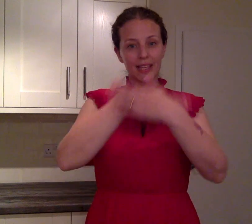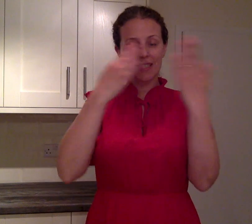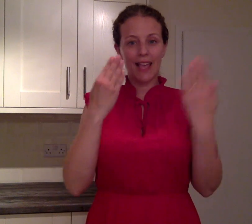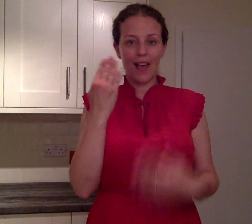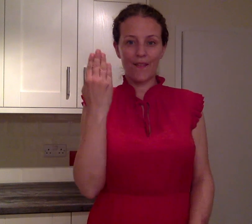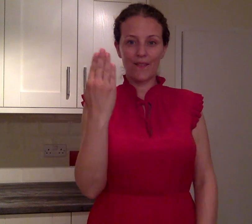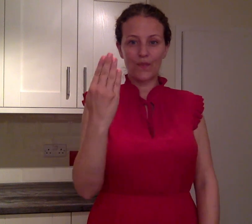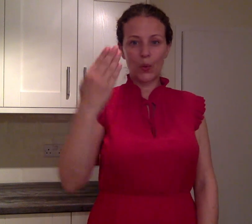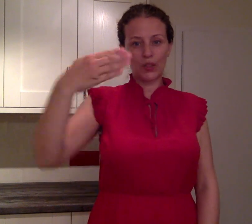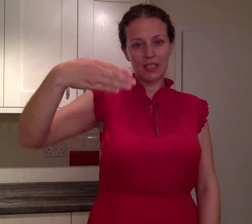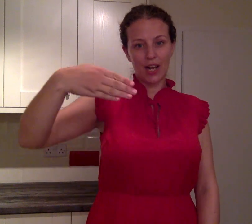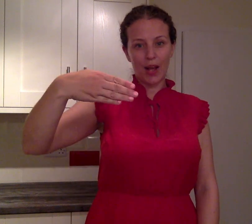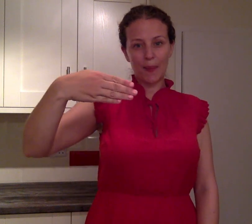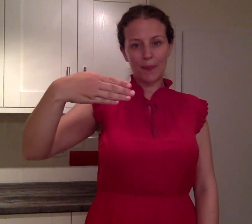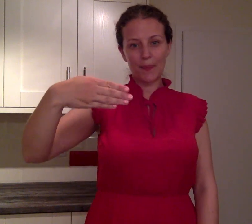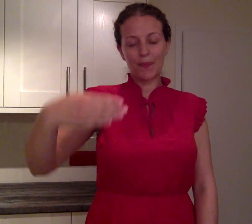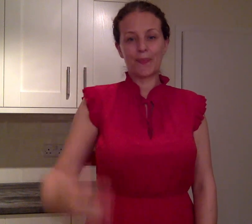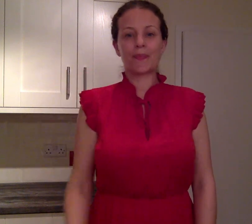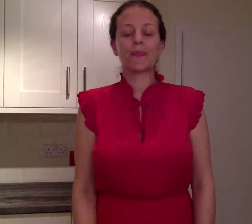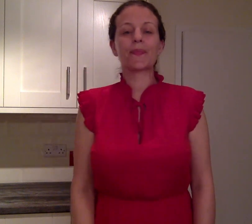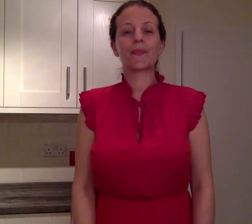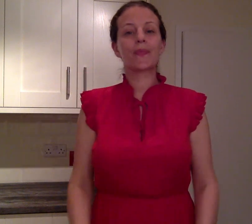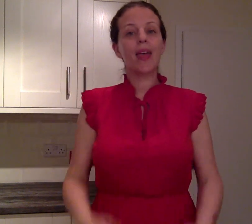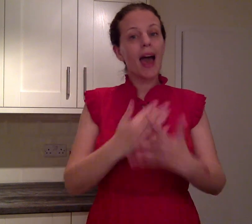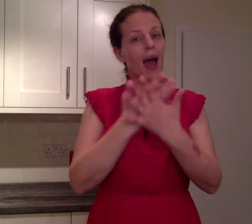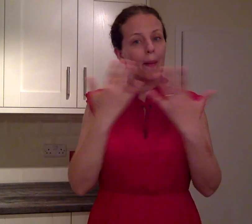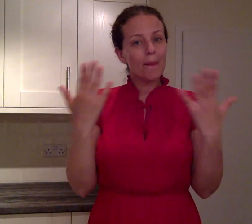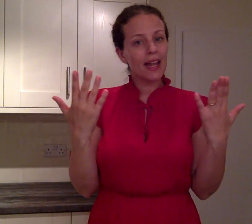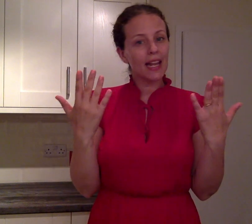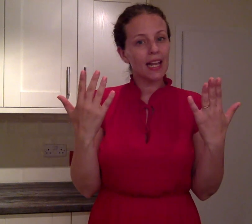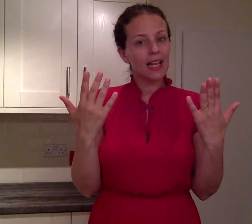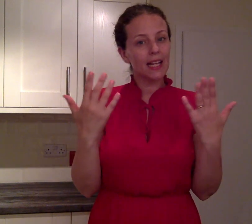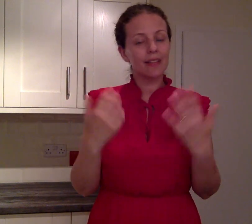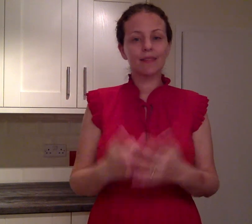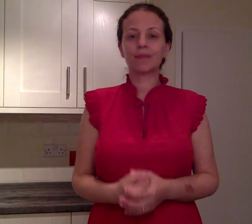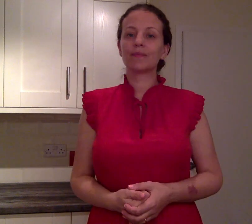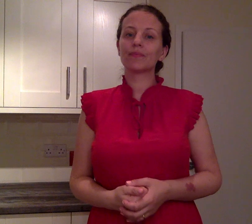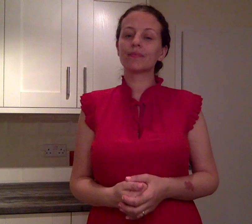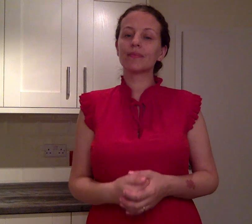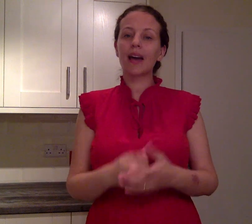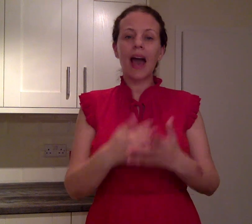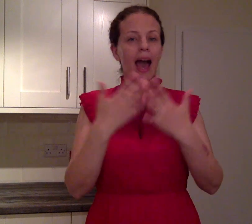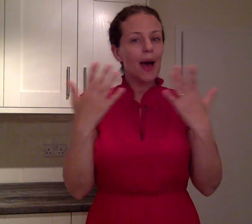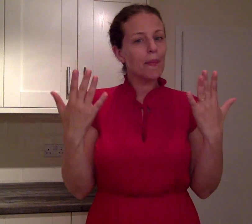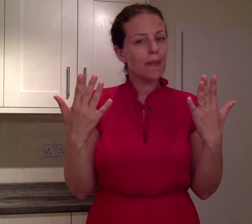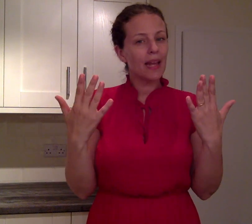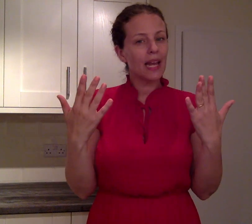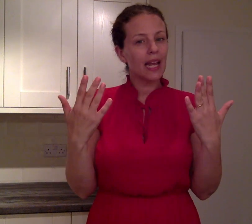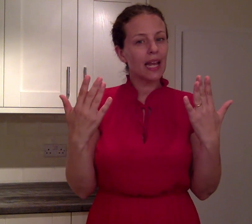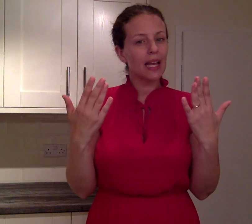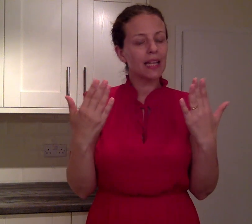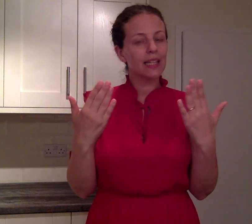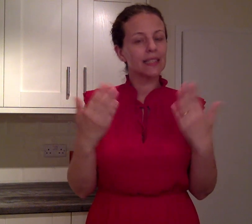Day 49 HOW MANY?